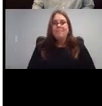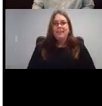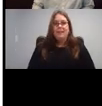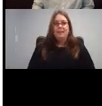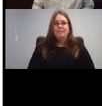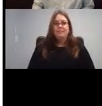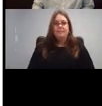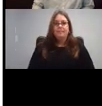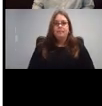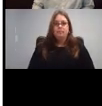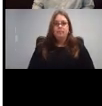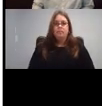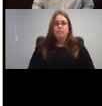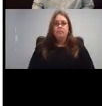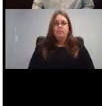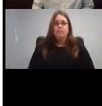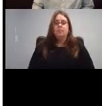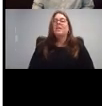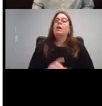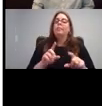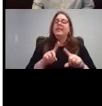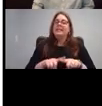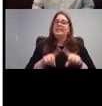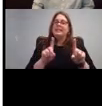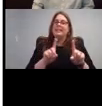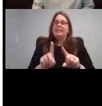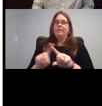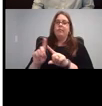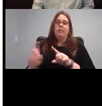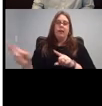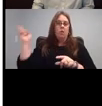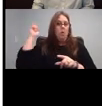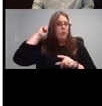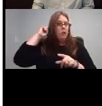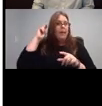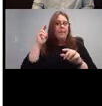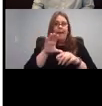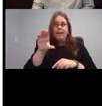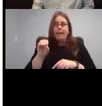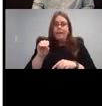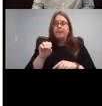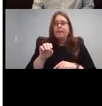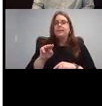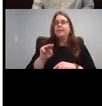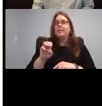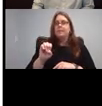the different cochlear implant companies. So meadow, cochlear